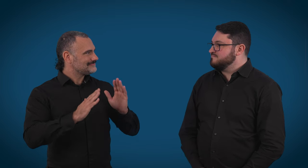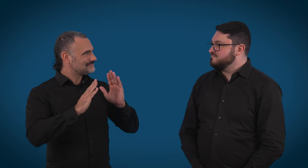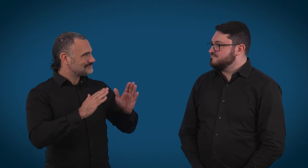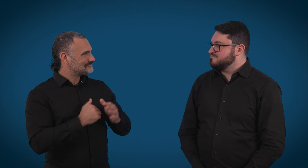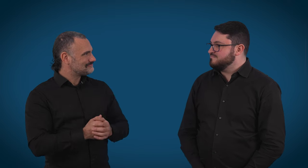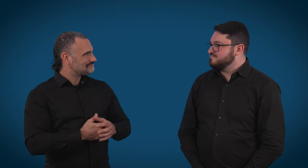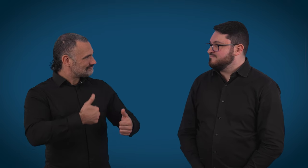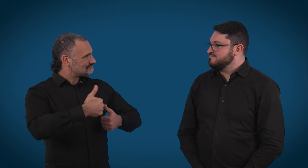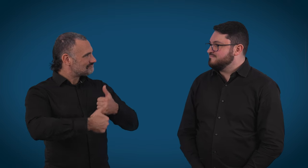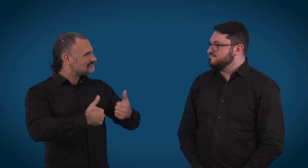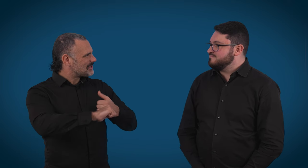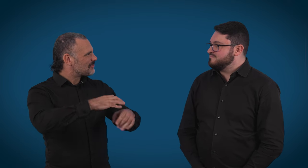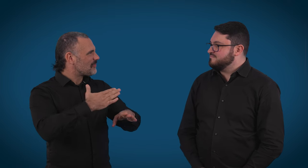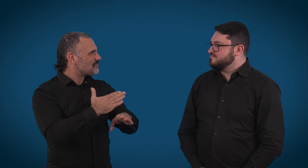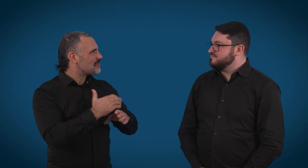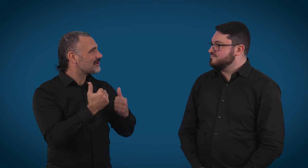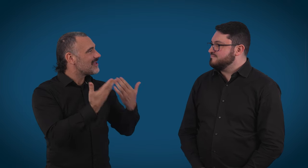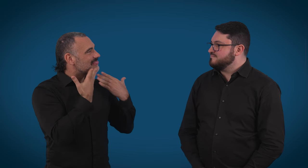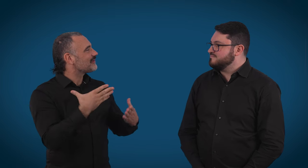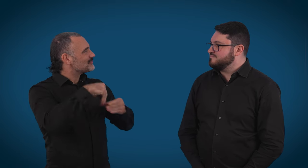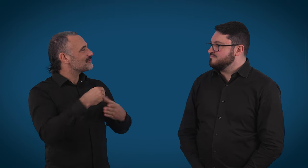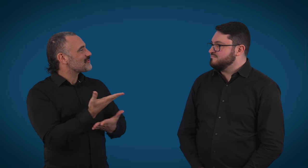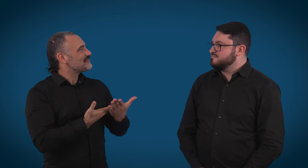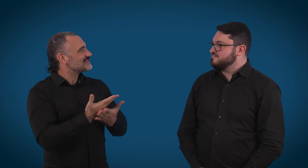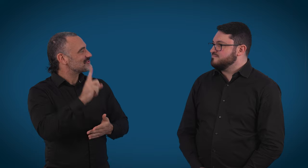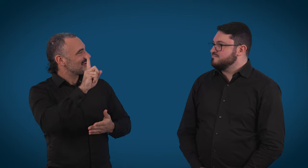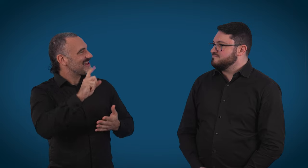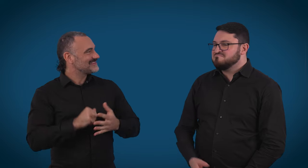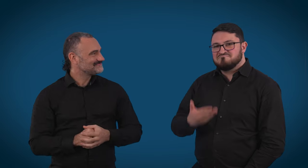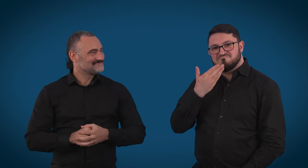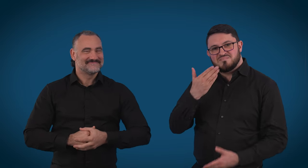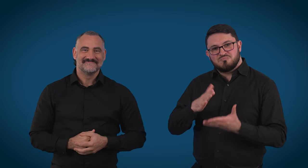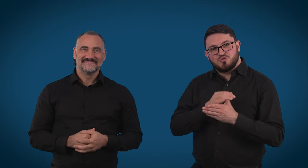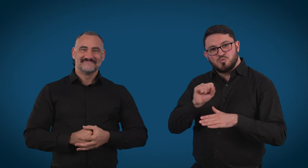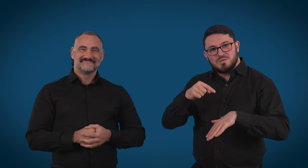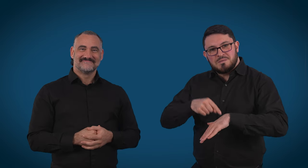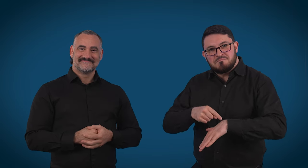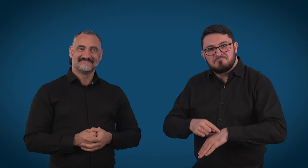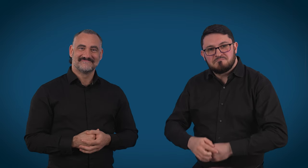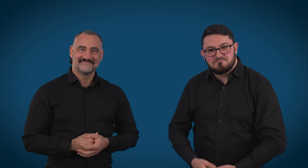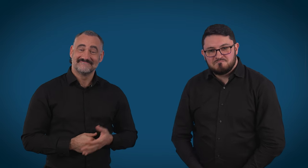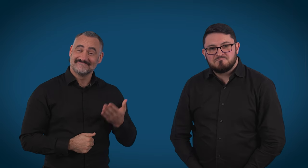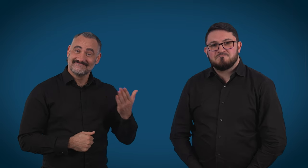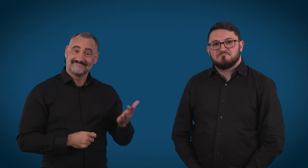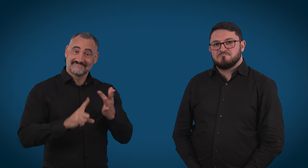Yeah, amazing. Oh, well done to you for being part of that and thanks for talking to us today. Thanks, Debbie, I appreciate your time.